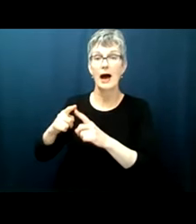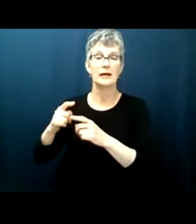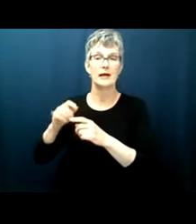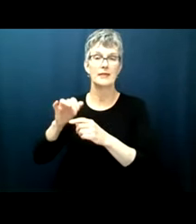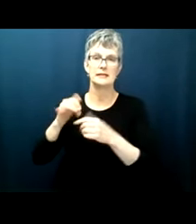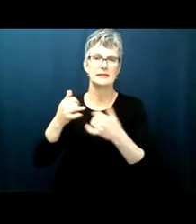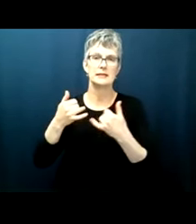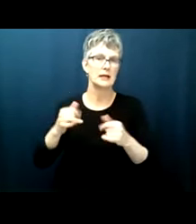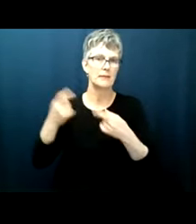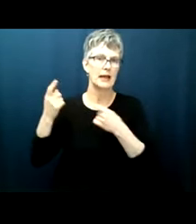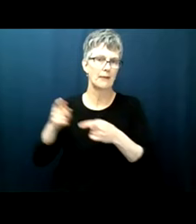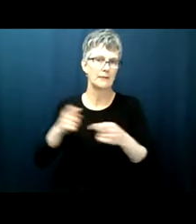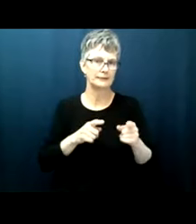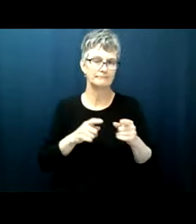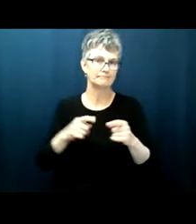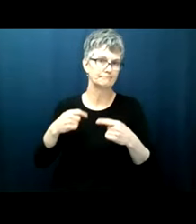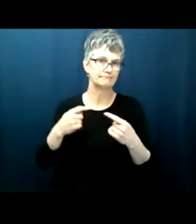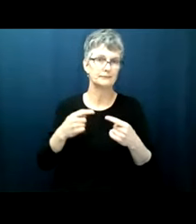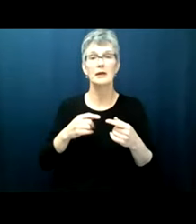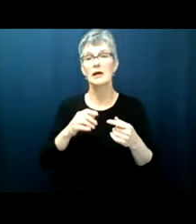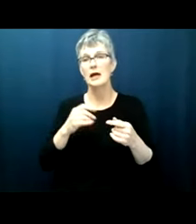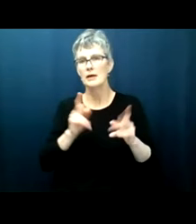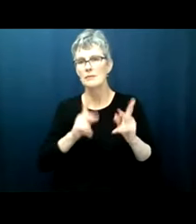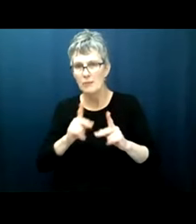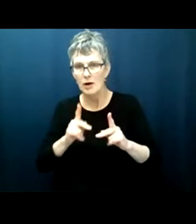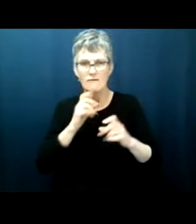and died for the right to vote and they have been beaten and murdered for the right to vote